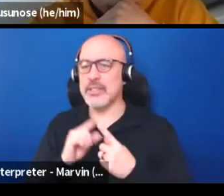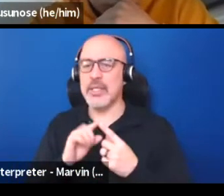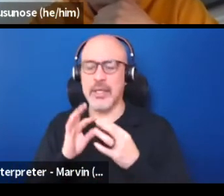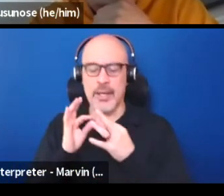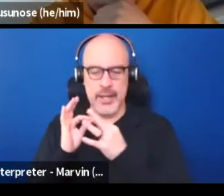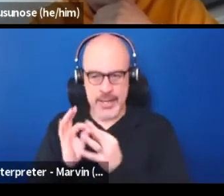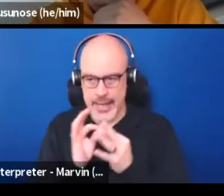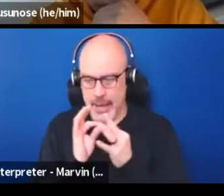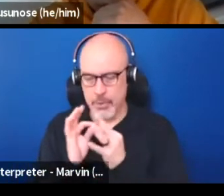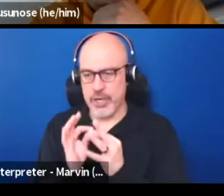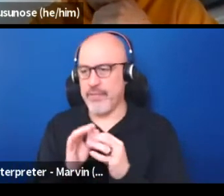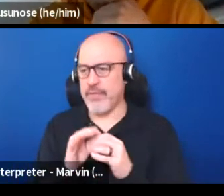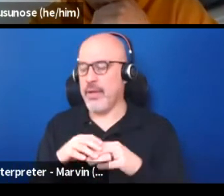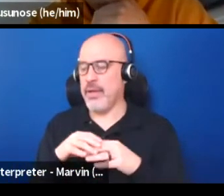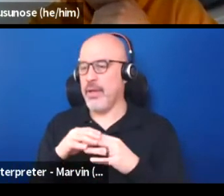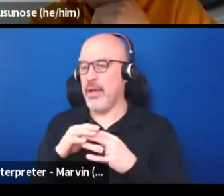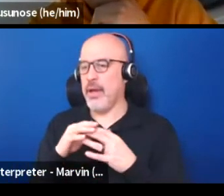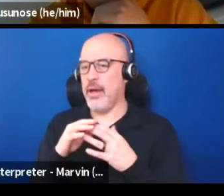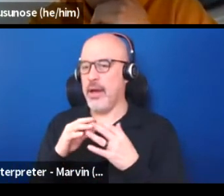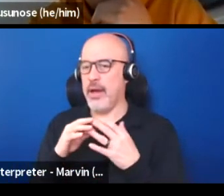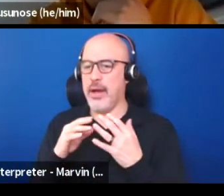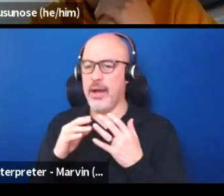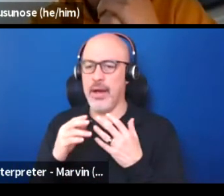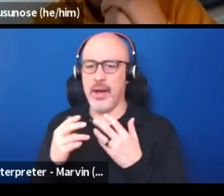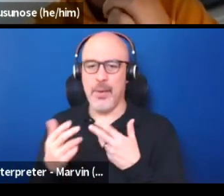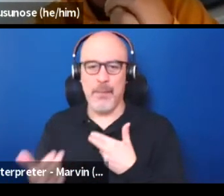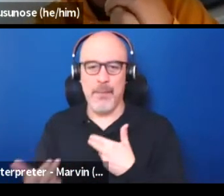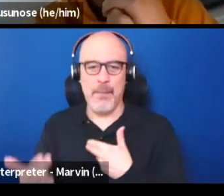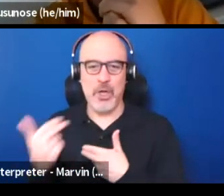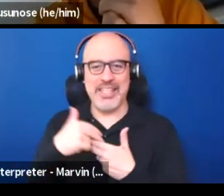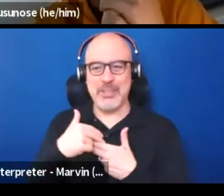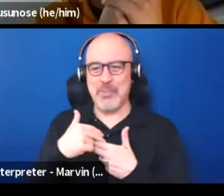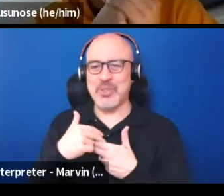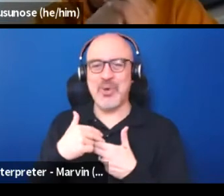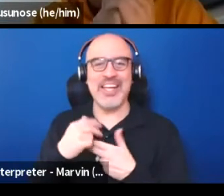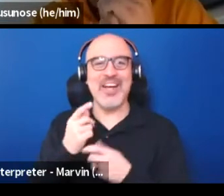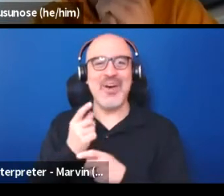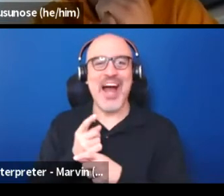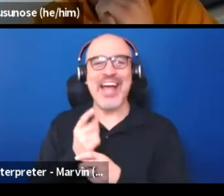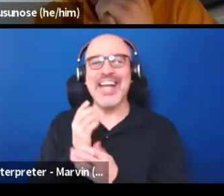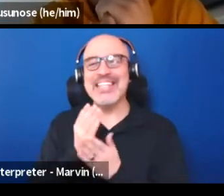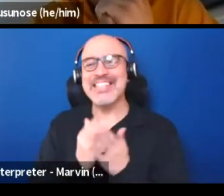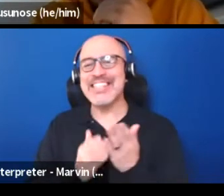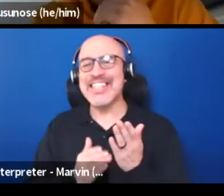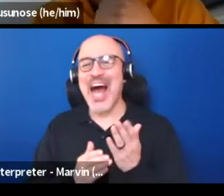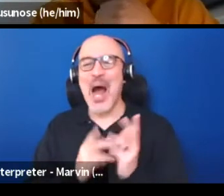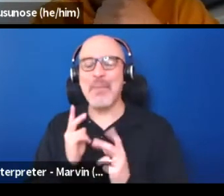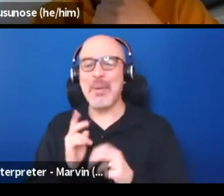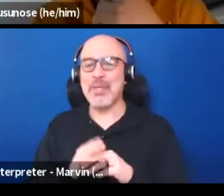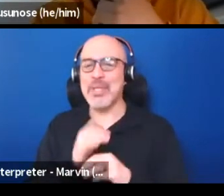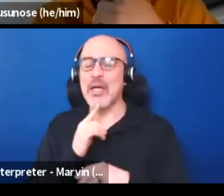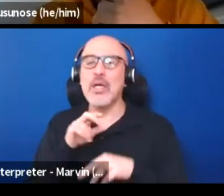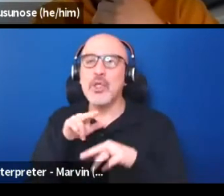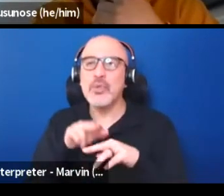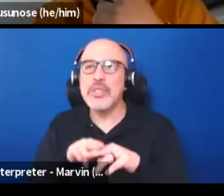and participatory. I know that sometimes we get some rap, like, "You sit and you watch." "No, I don't.